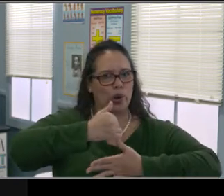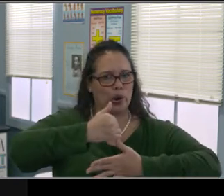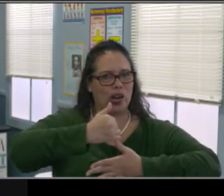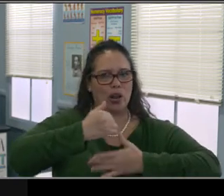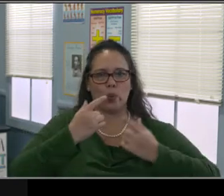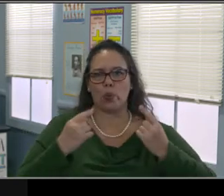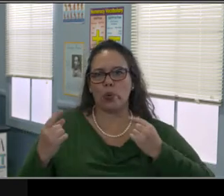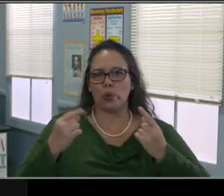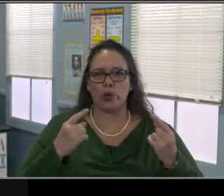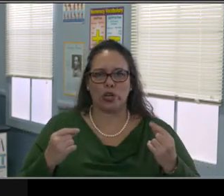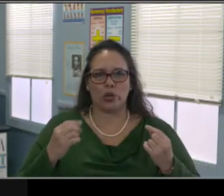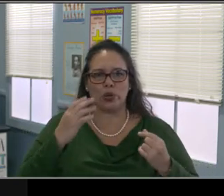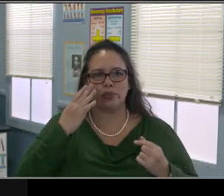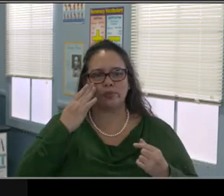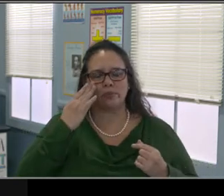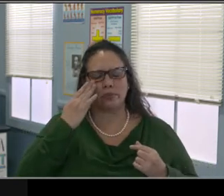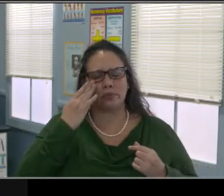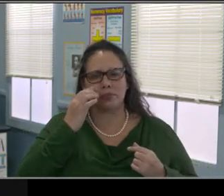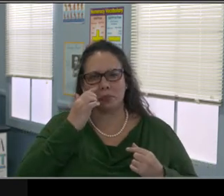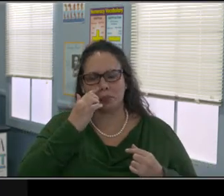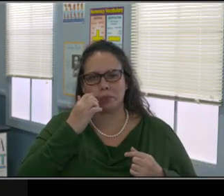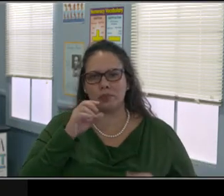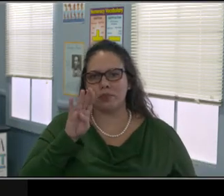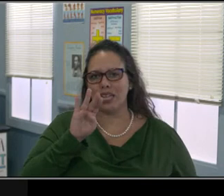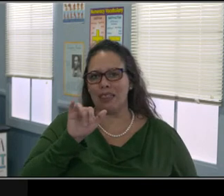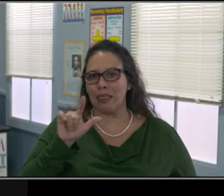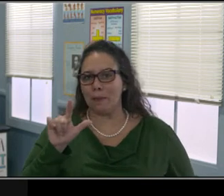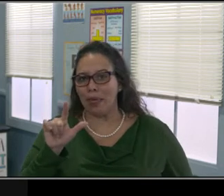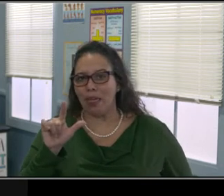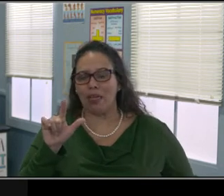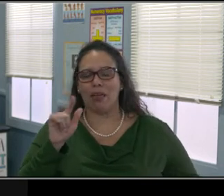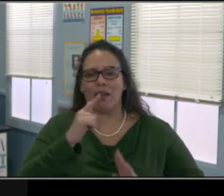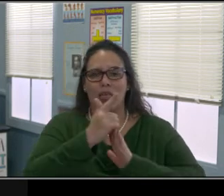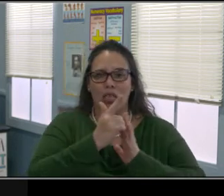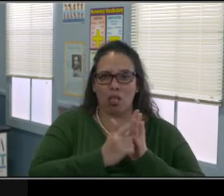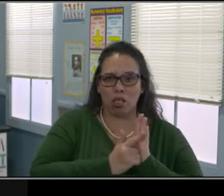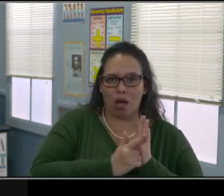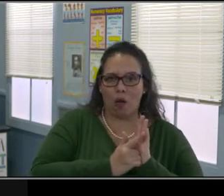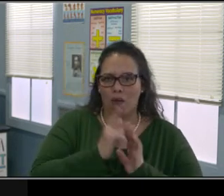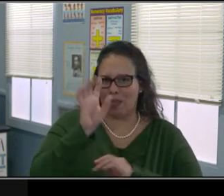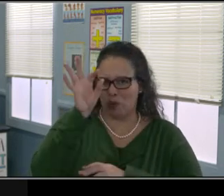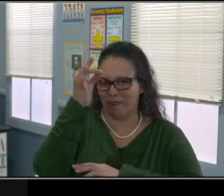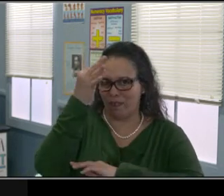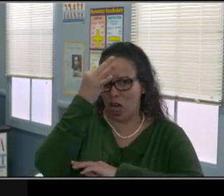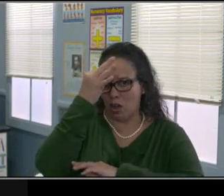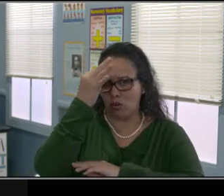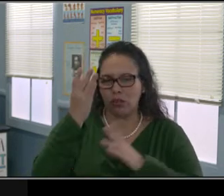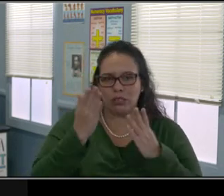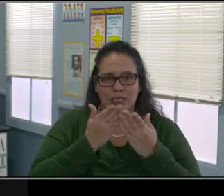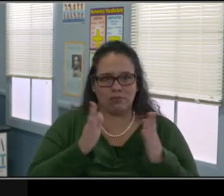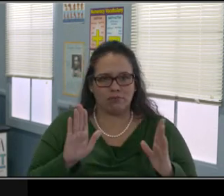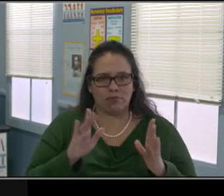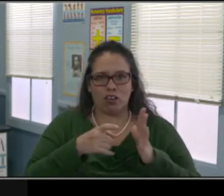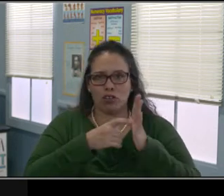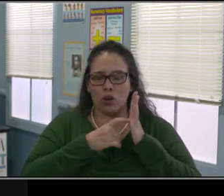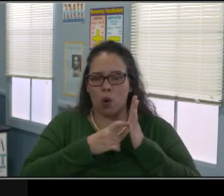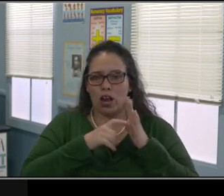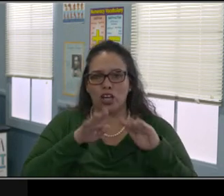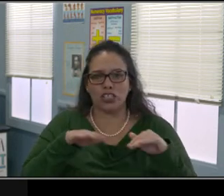with written packages like visual learners or audio books. And if that was not part of the initial IEP